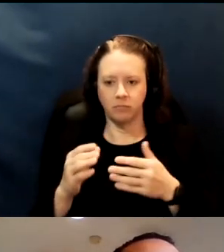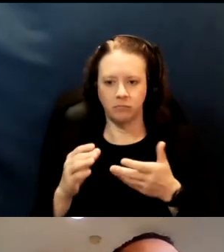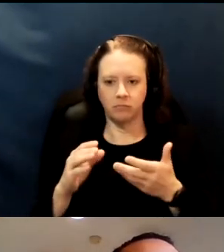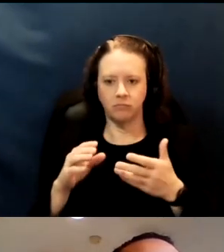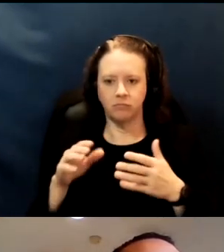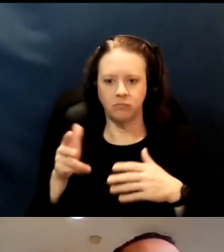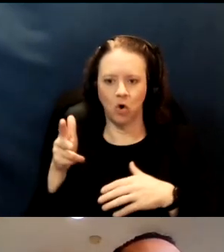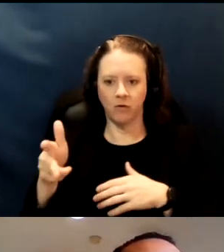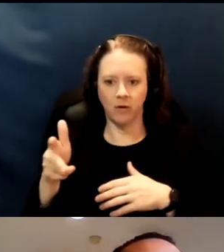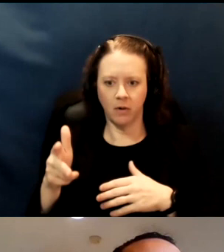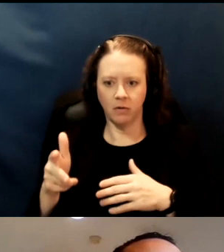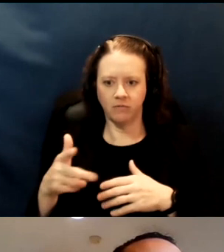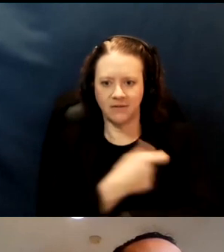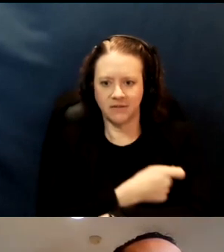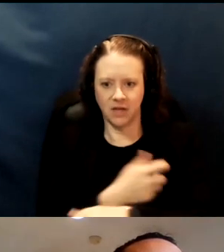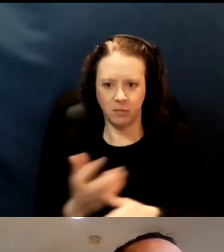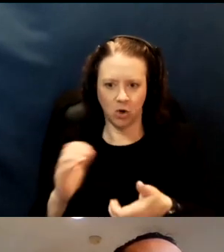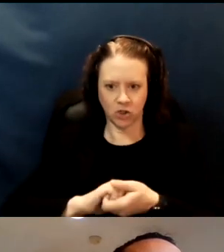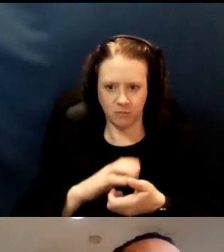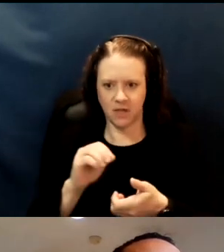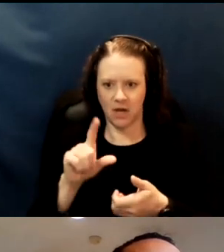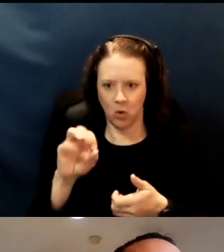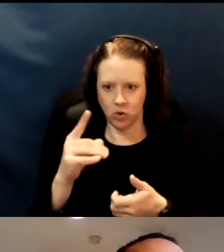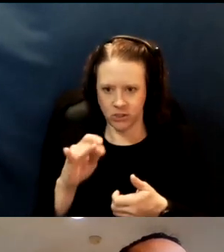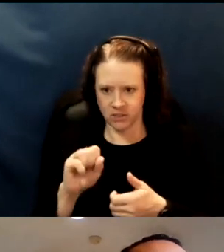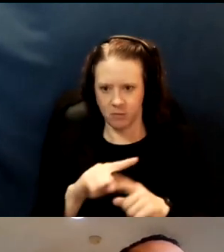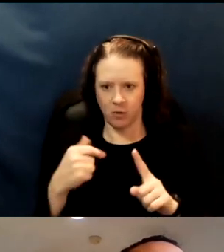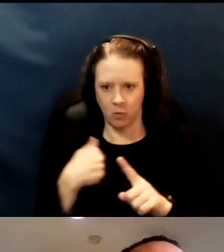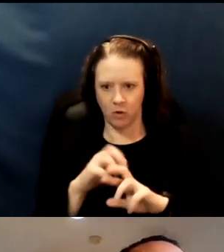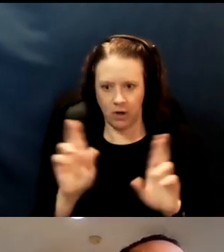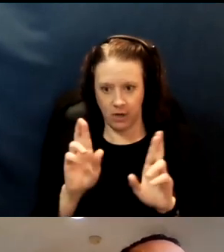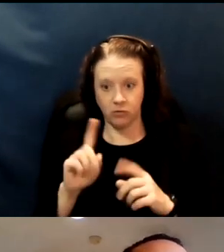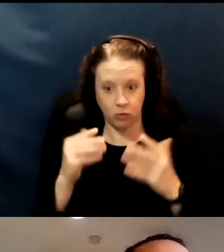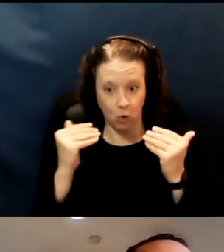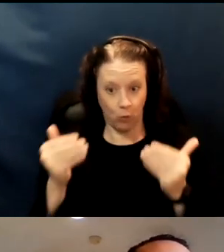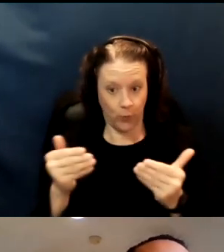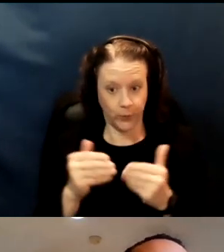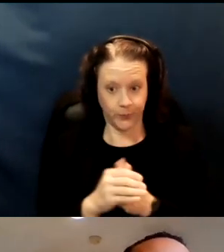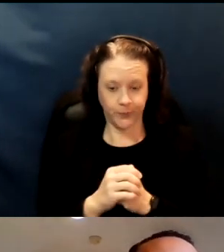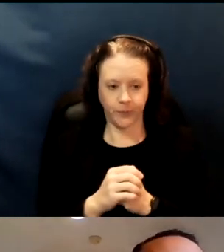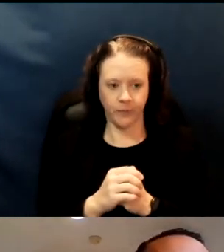But yeah, we are ready to go with that. And then, with any populations,